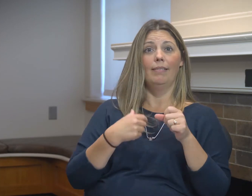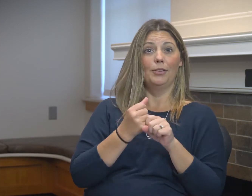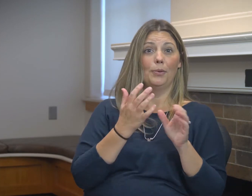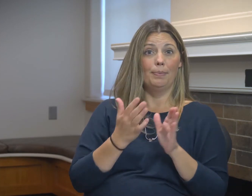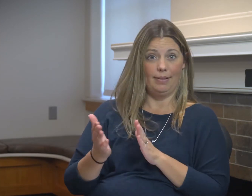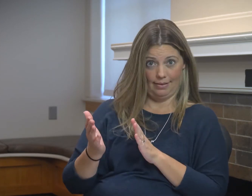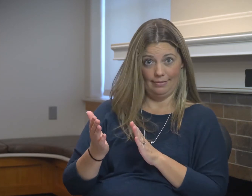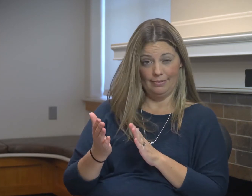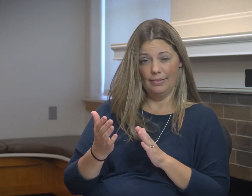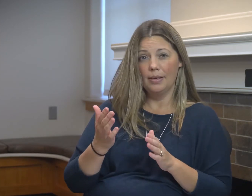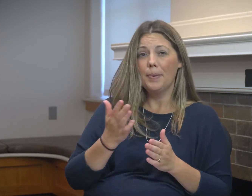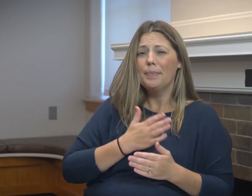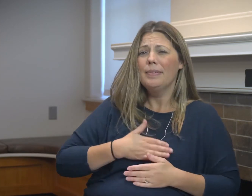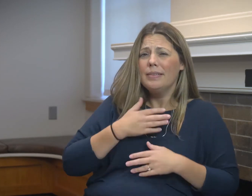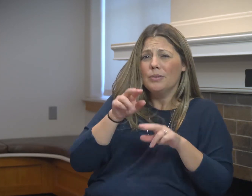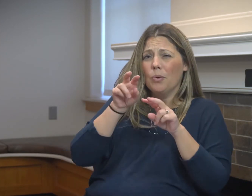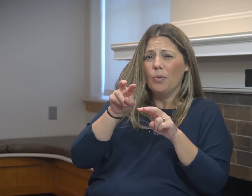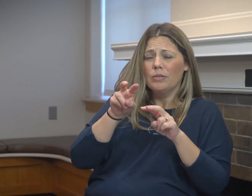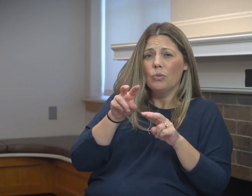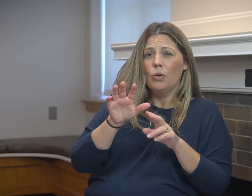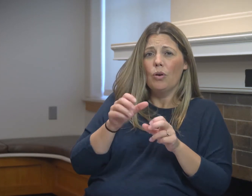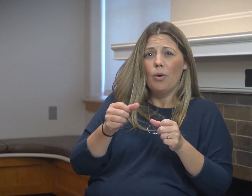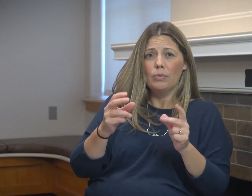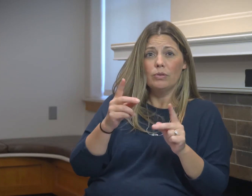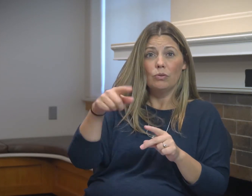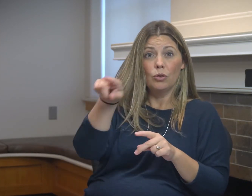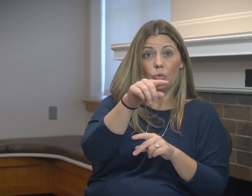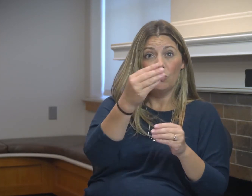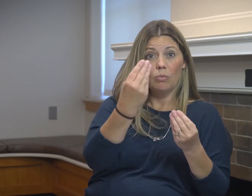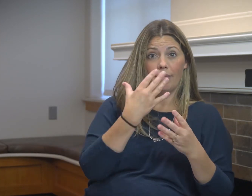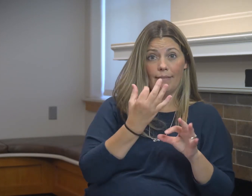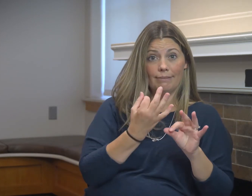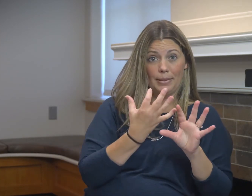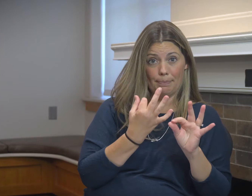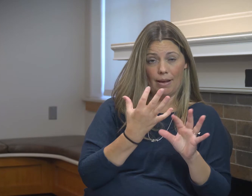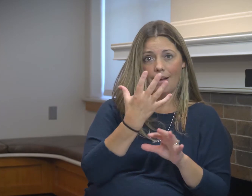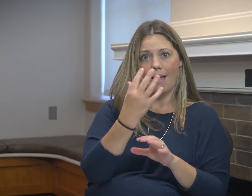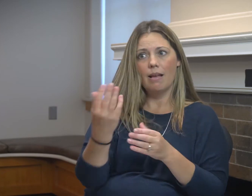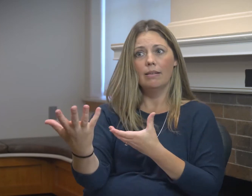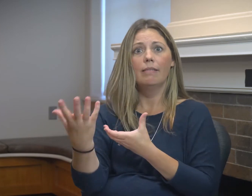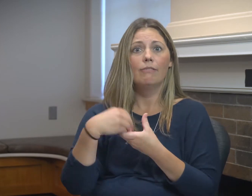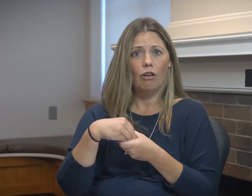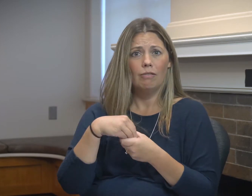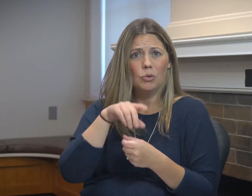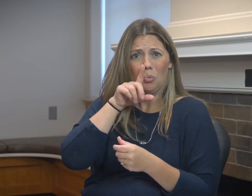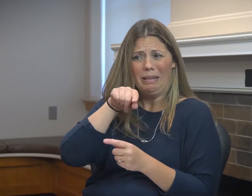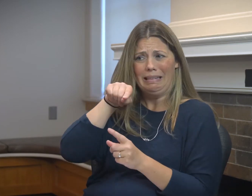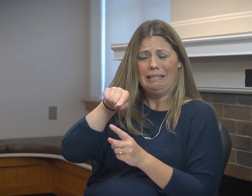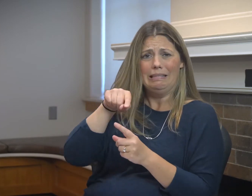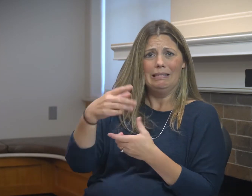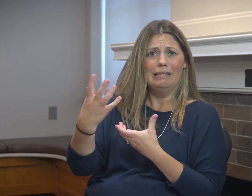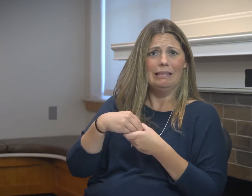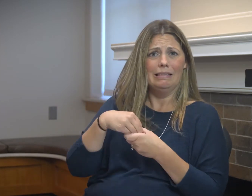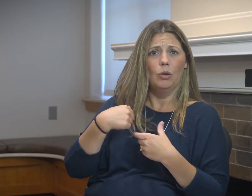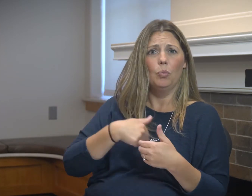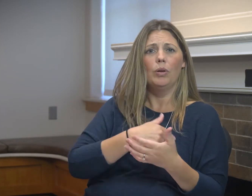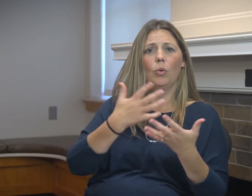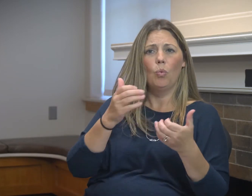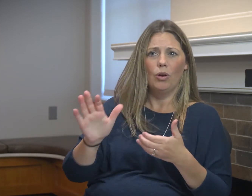Those five areas will be included in this five-year plan. Please watch for opportunities for you to provide feedback and be involved.